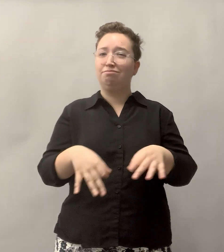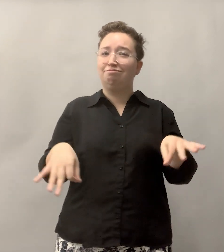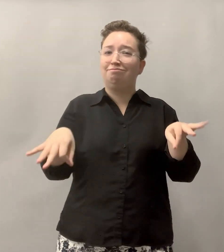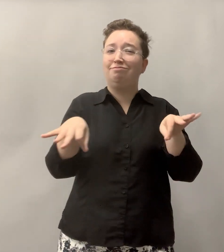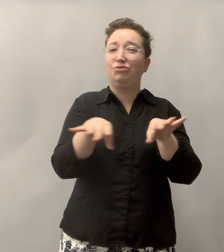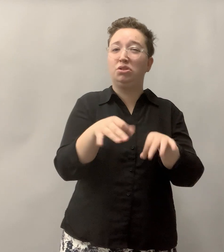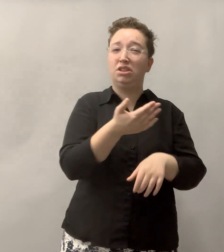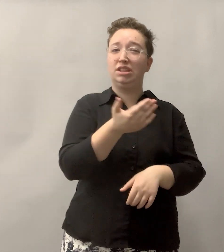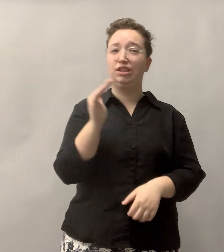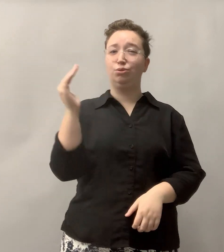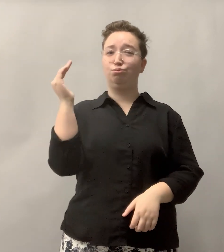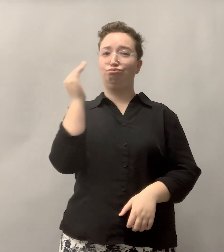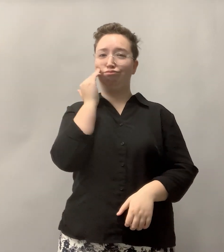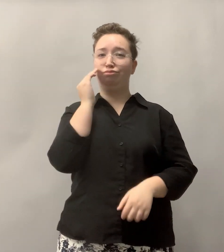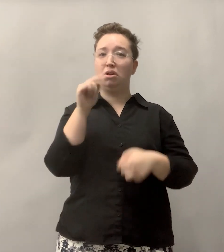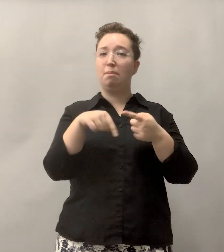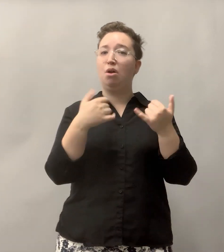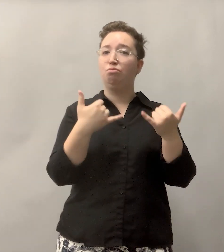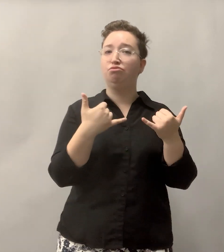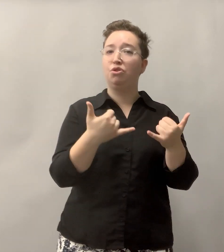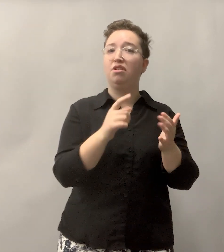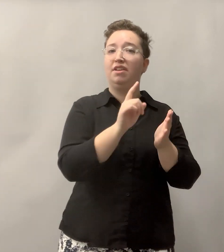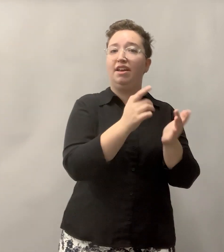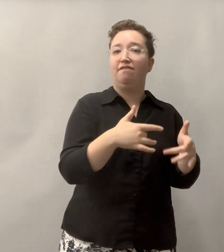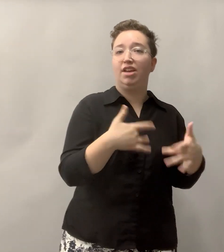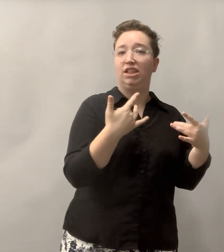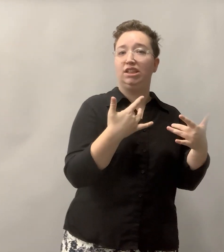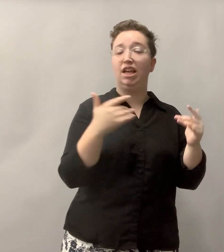It is important for us to be informed about current events.